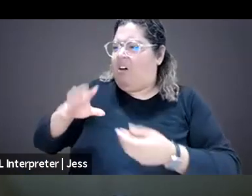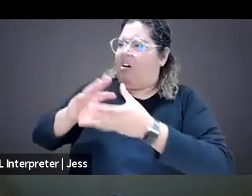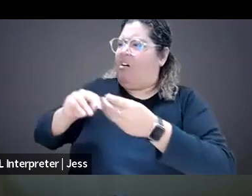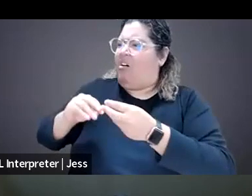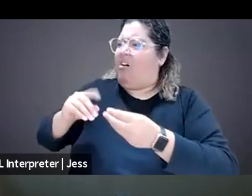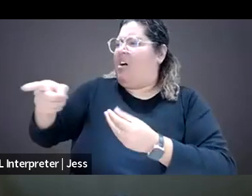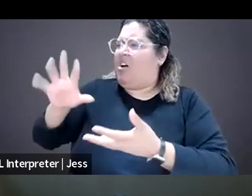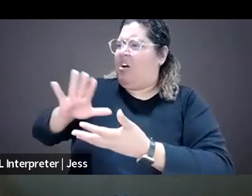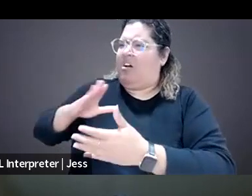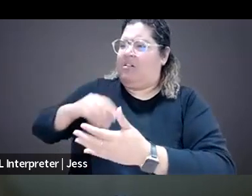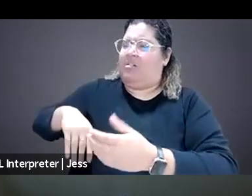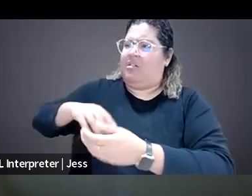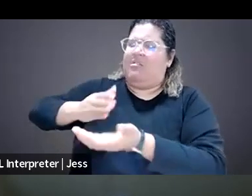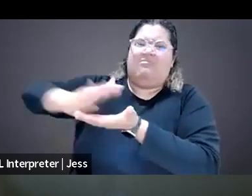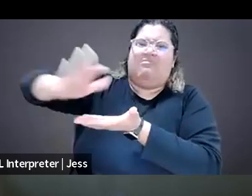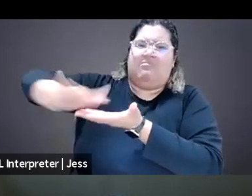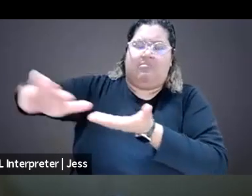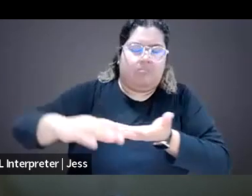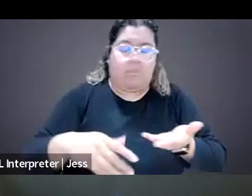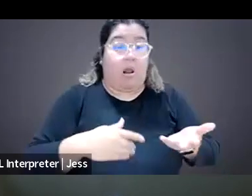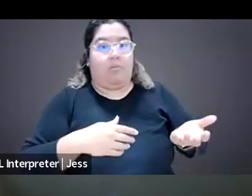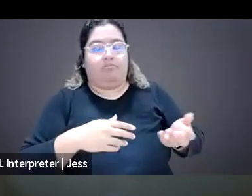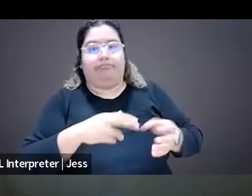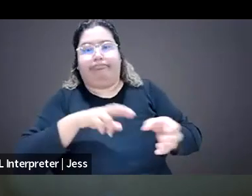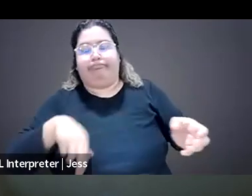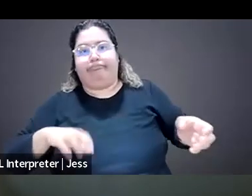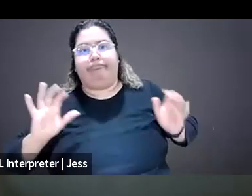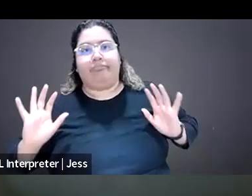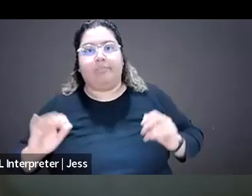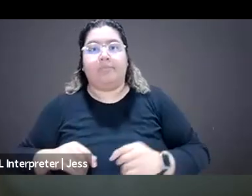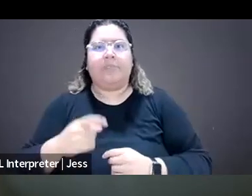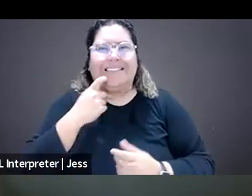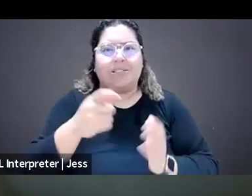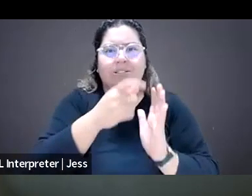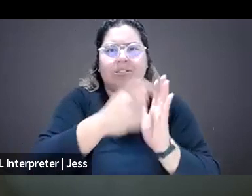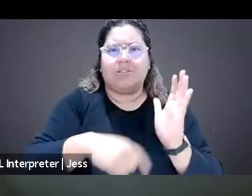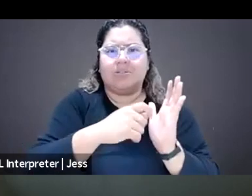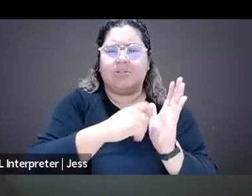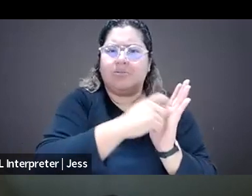you know, will push them away. I recently wrote a story speaking to dozens of journalists